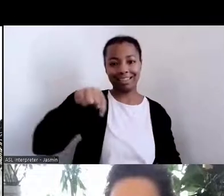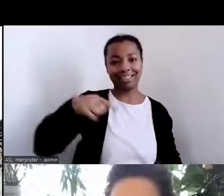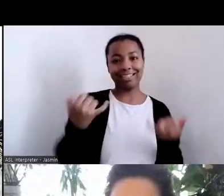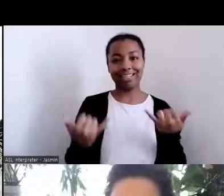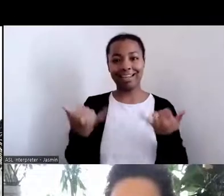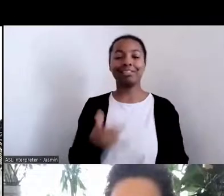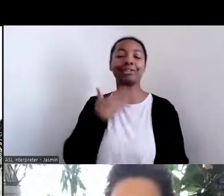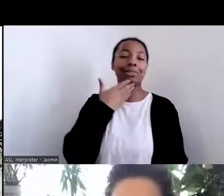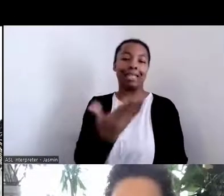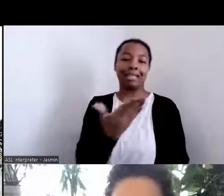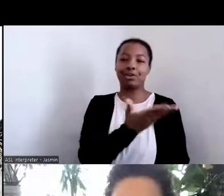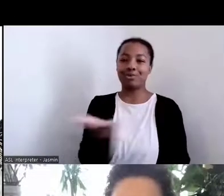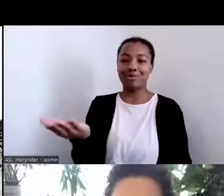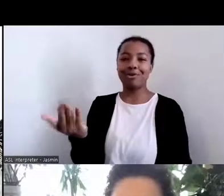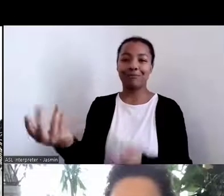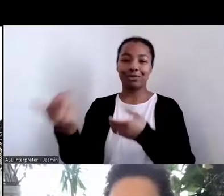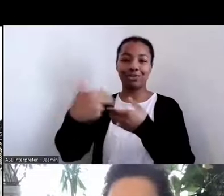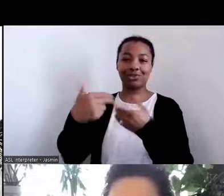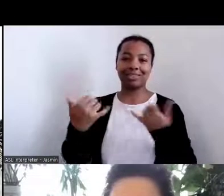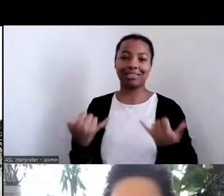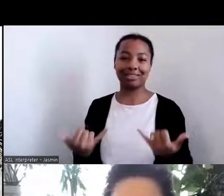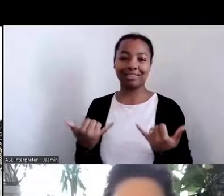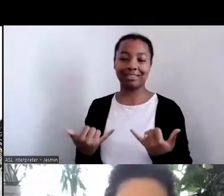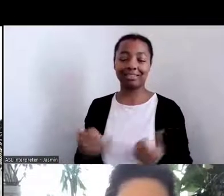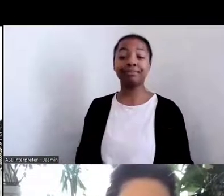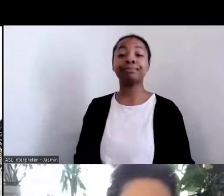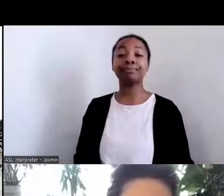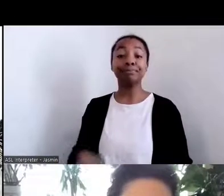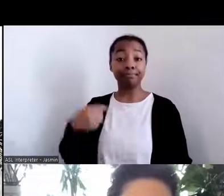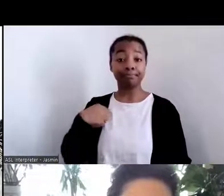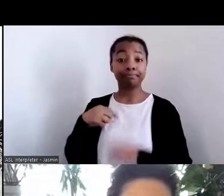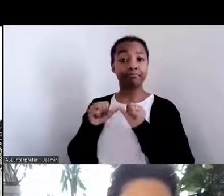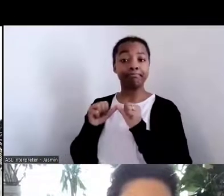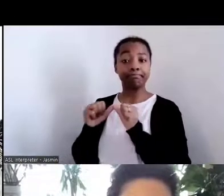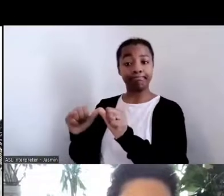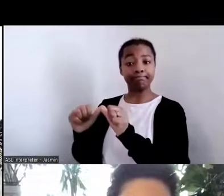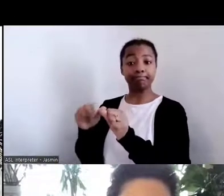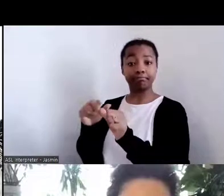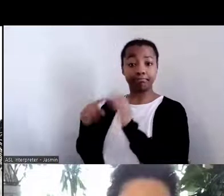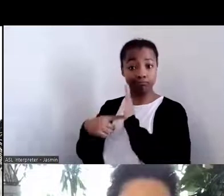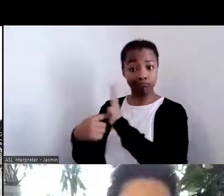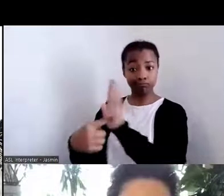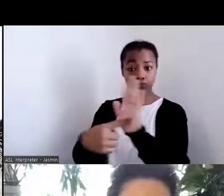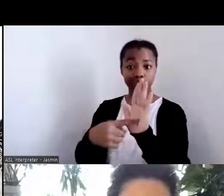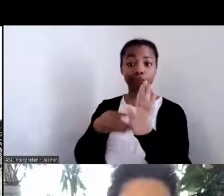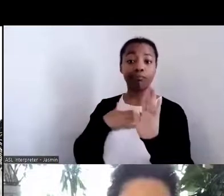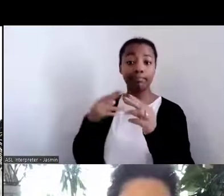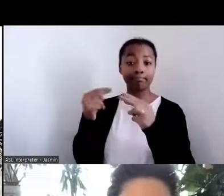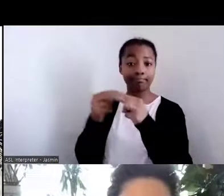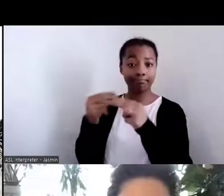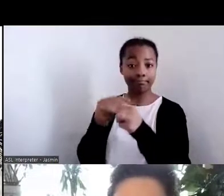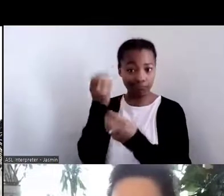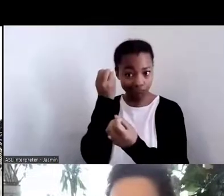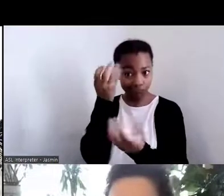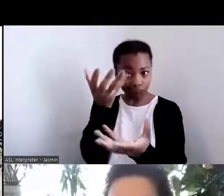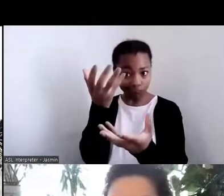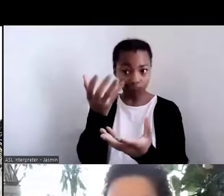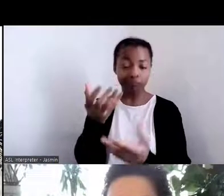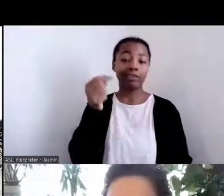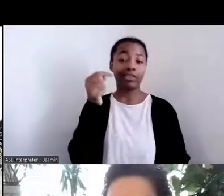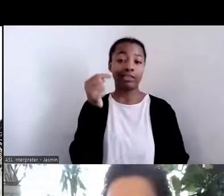As I move forward in my slides, this is -- one of the youth had